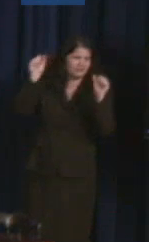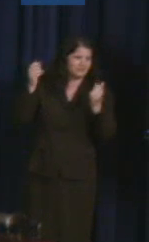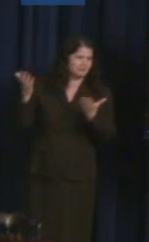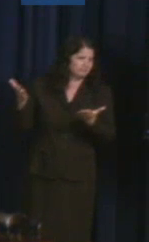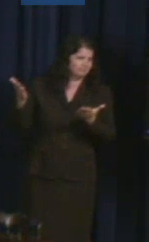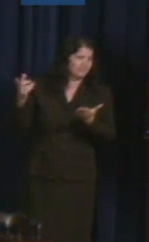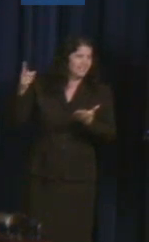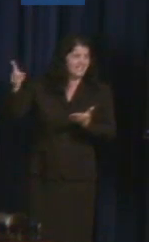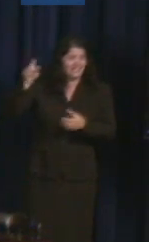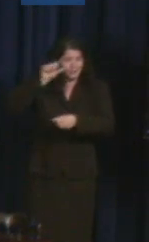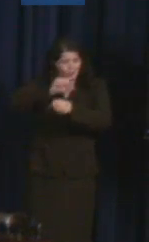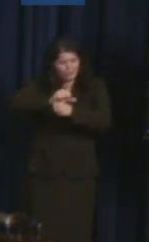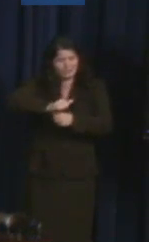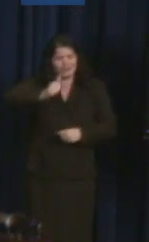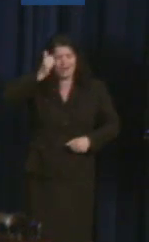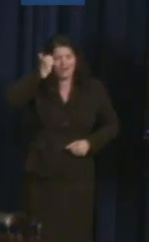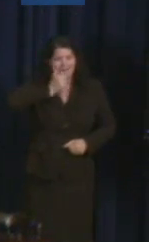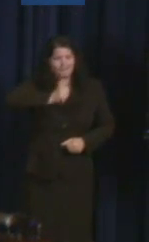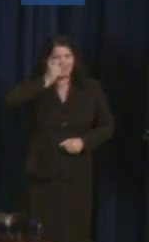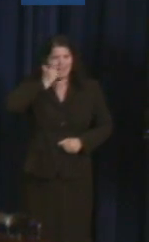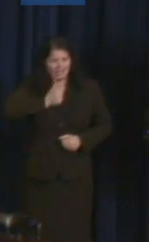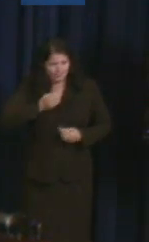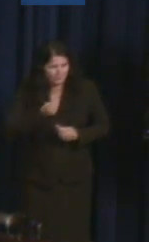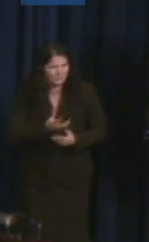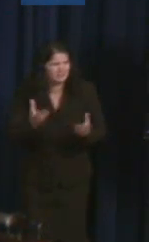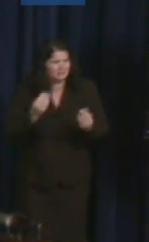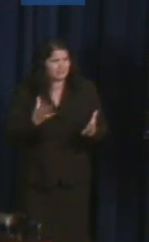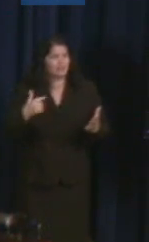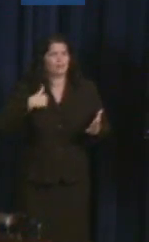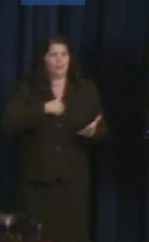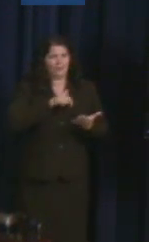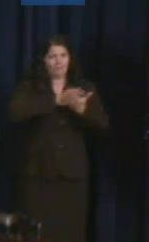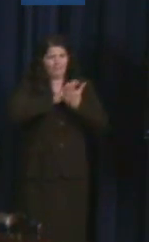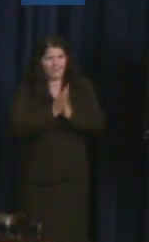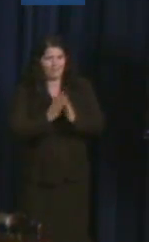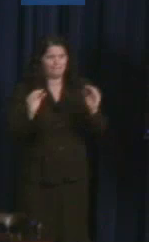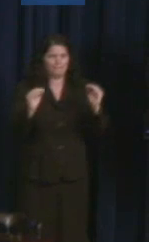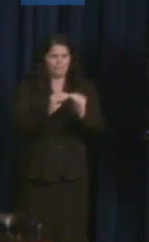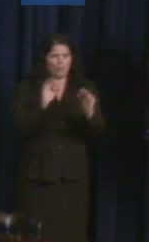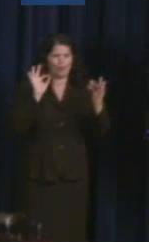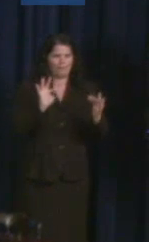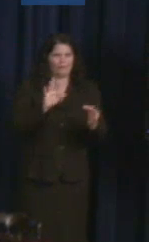around this notion of becoming a more perfect union and around the notion of what it means if we are